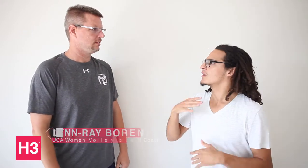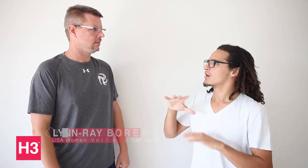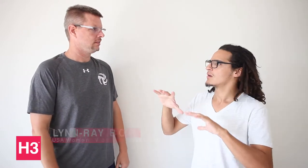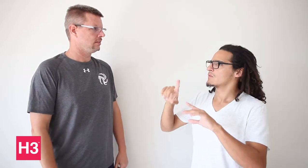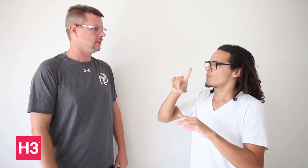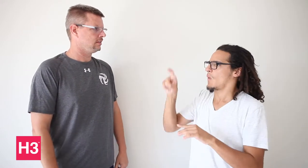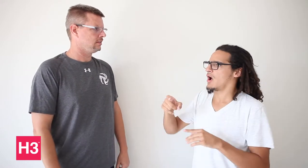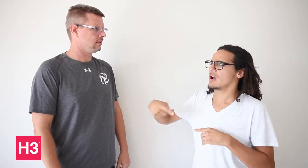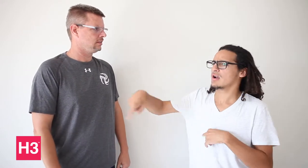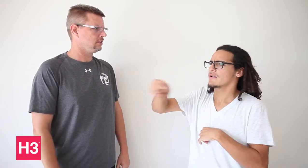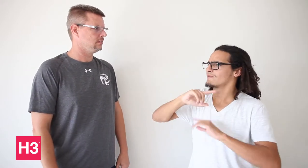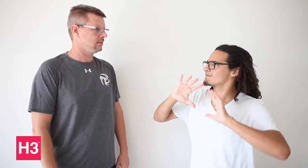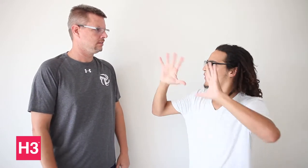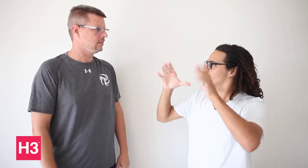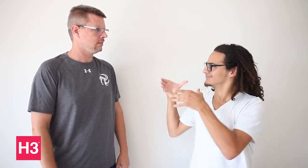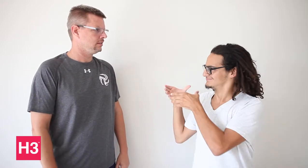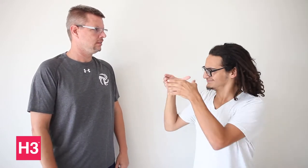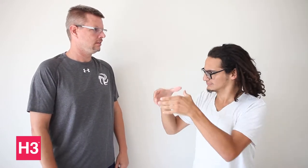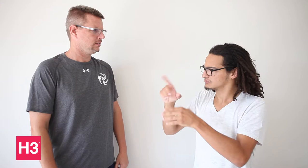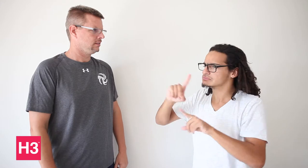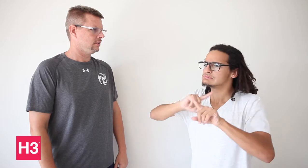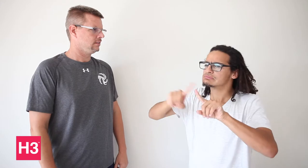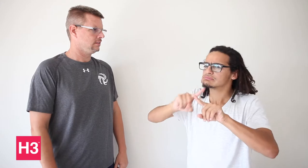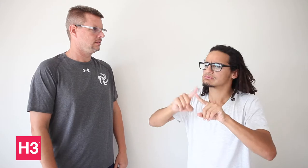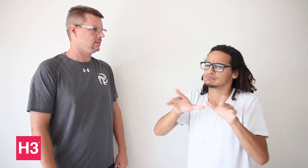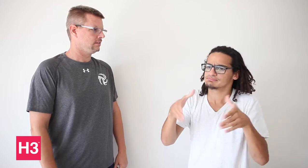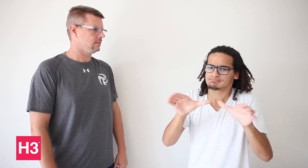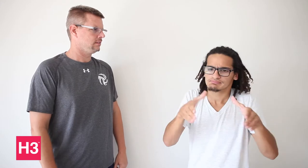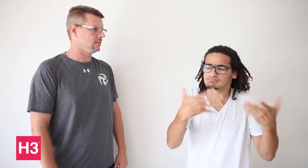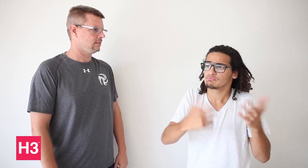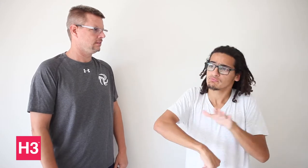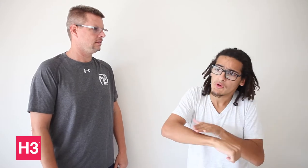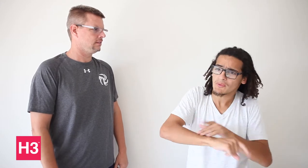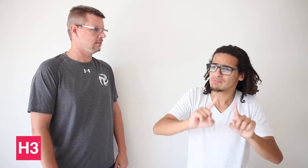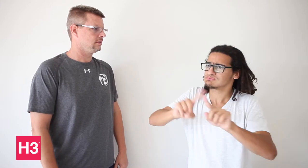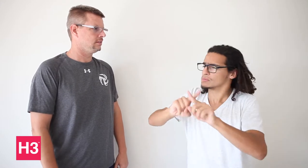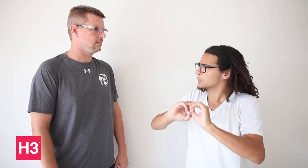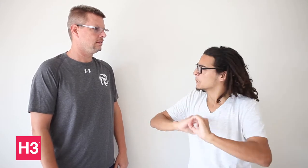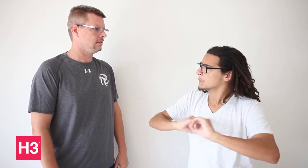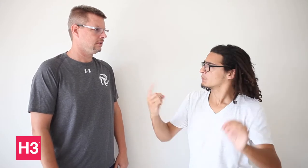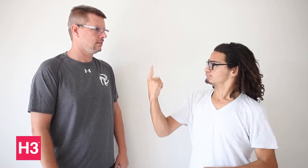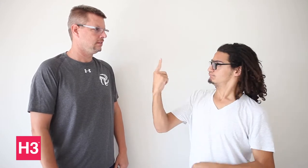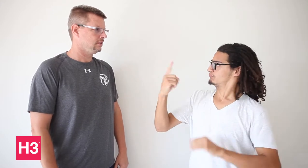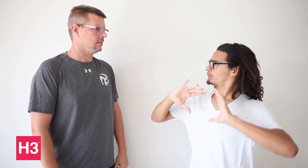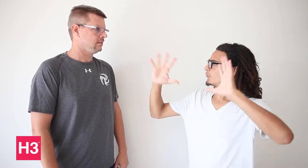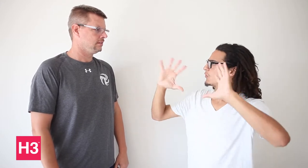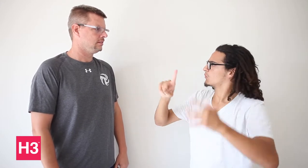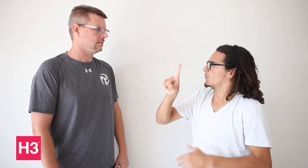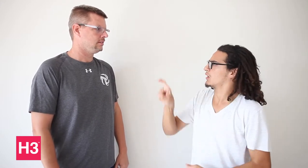Why did the volleyball teams come while others like futball did not come?